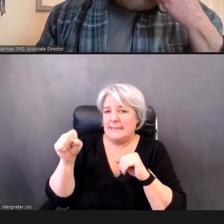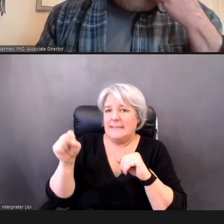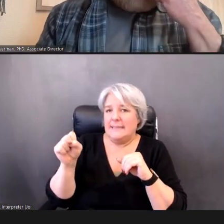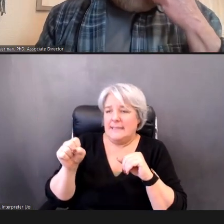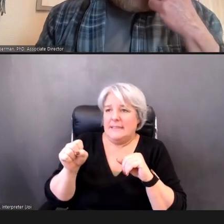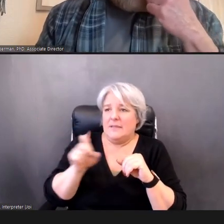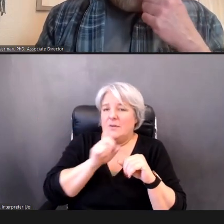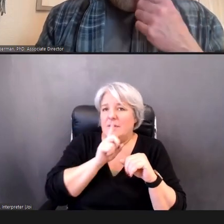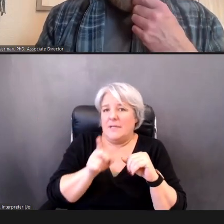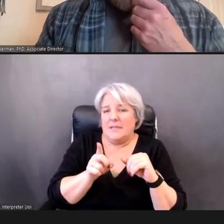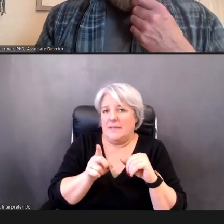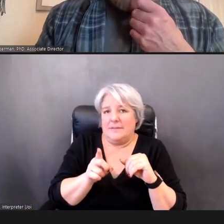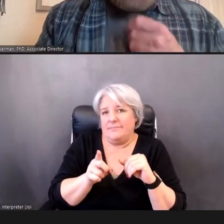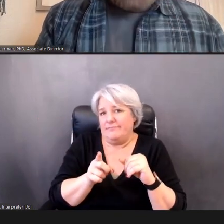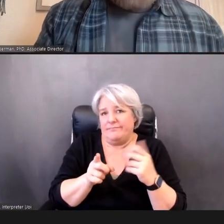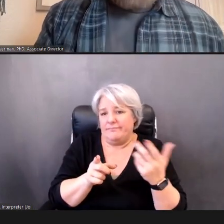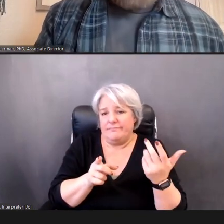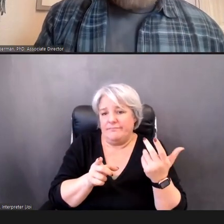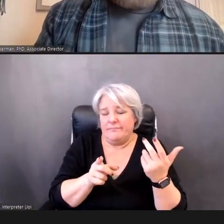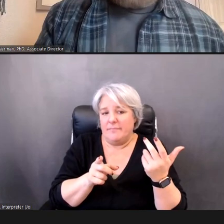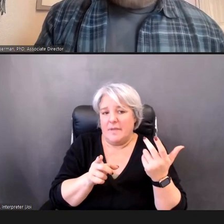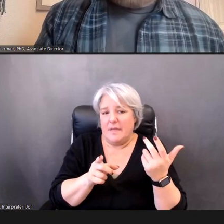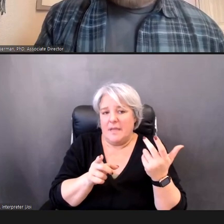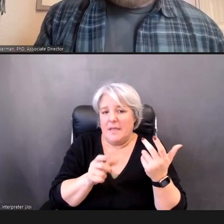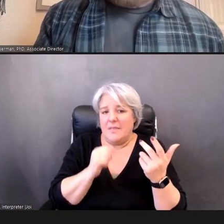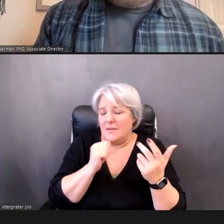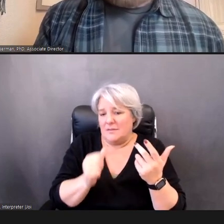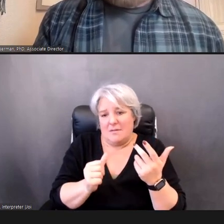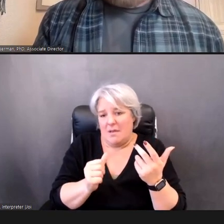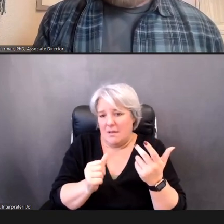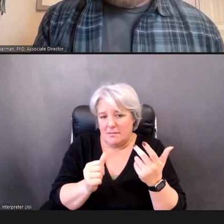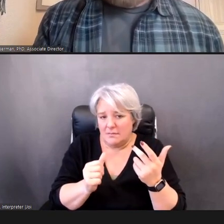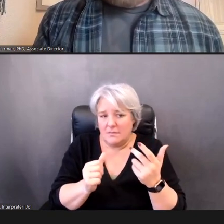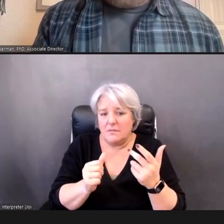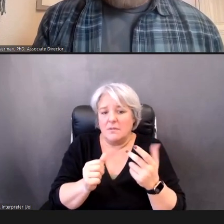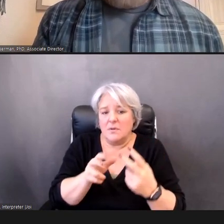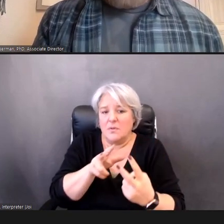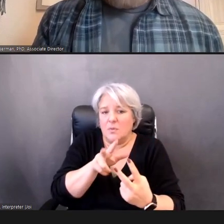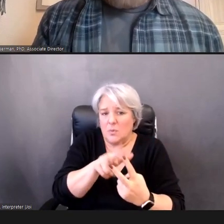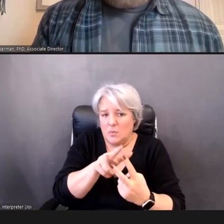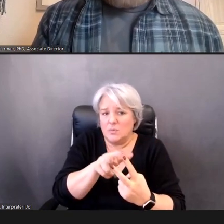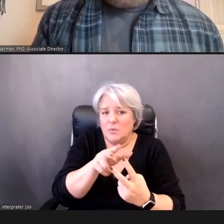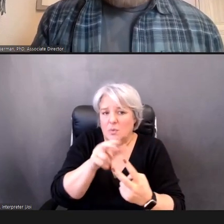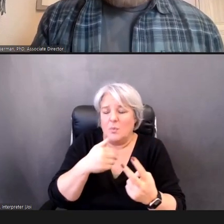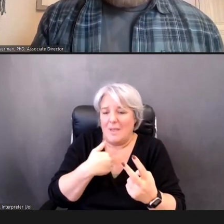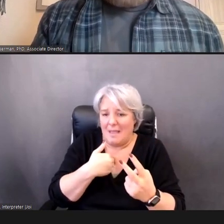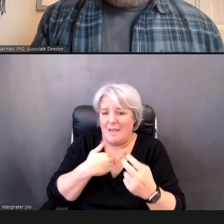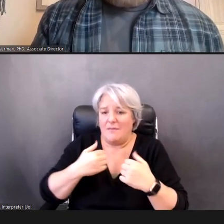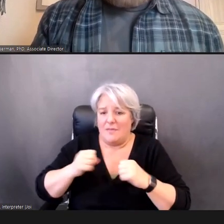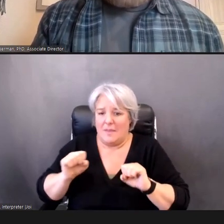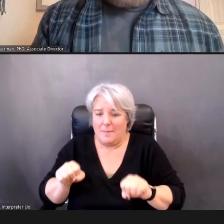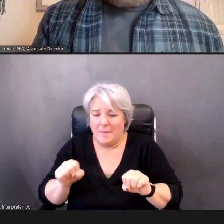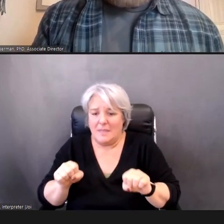since we have the ability, to do this, physiologic-type screening or objective screening -- we don't want to rely on subjective methods;